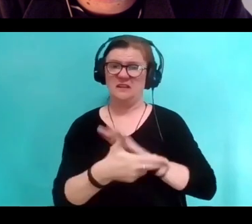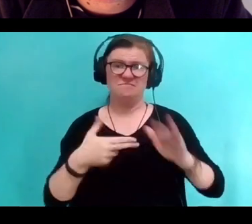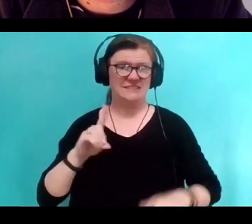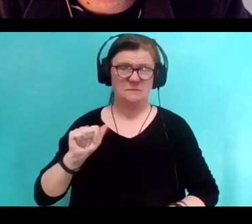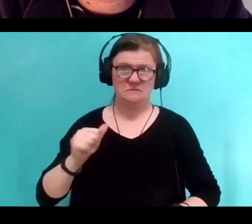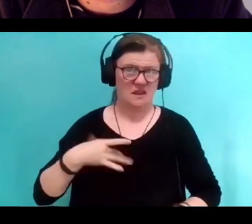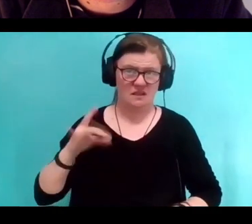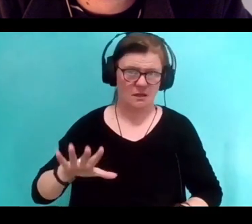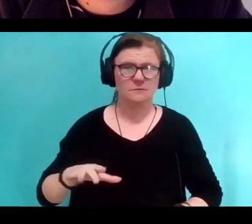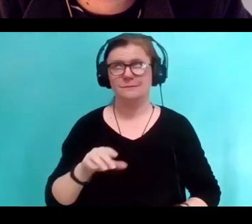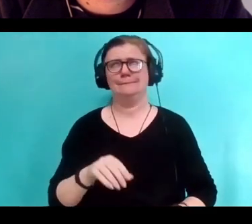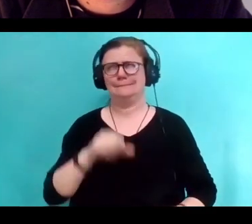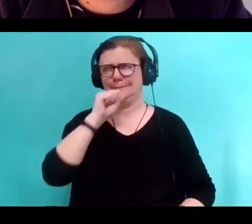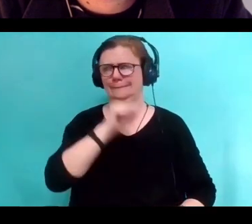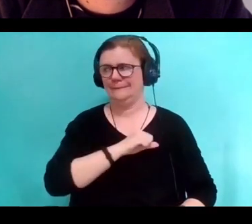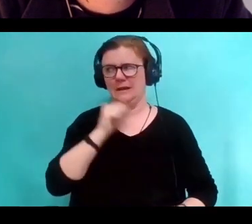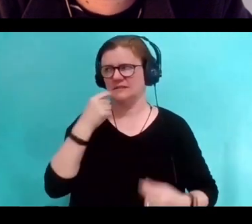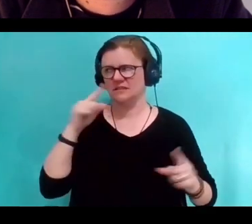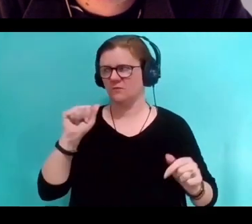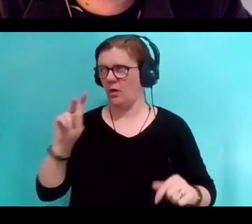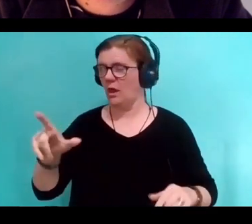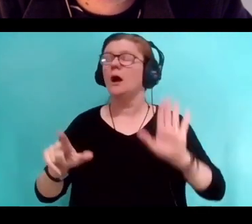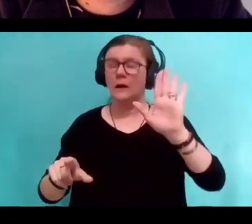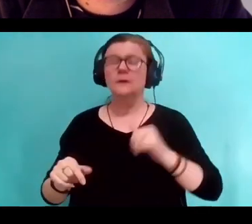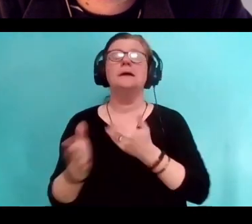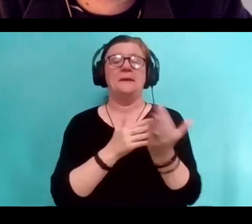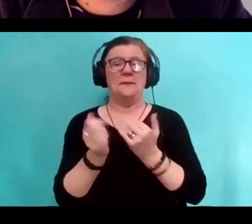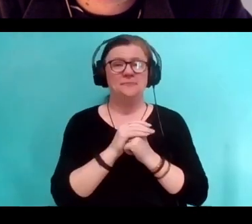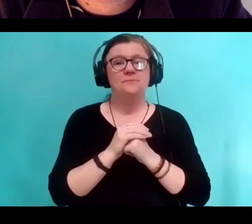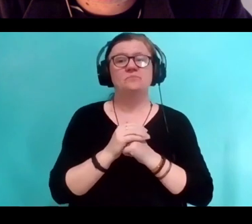And when I started to really look at people's bodies